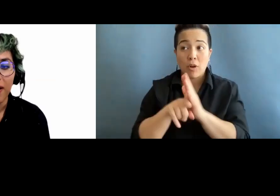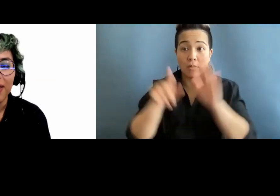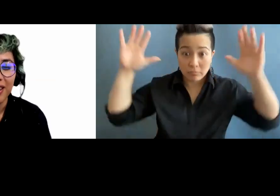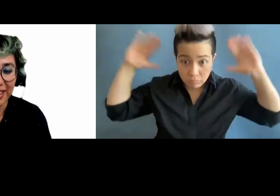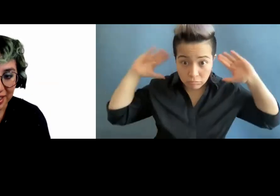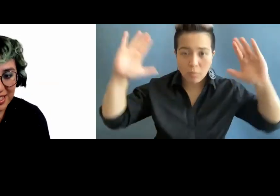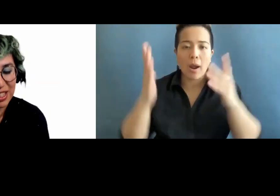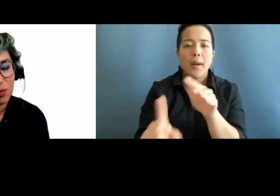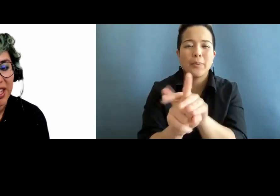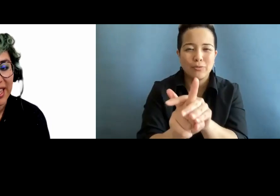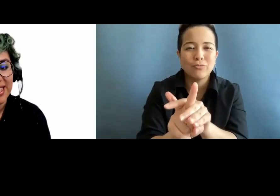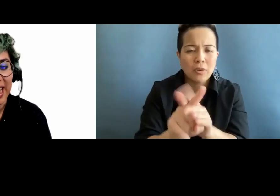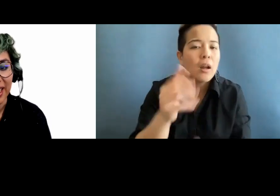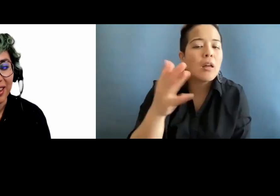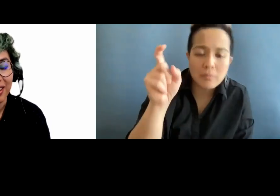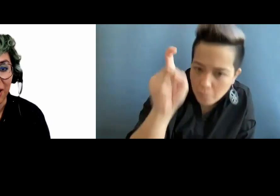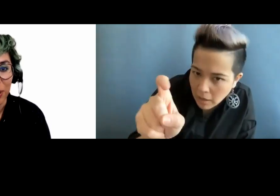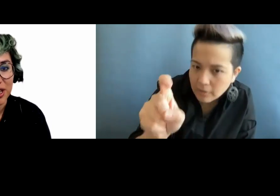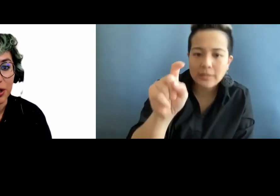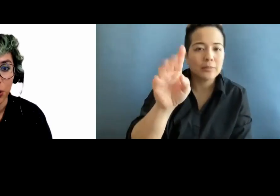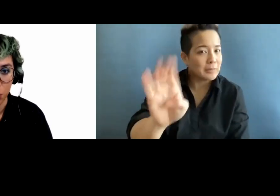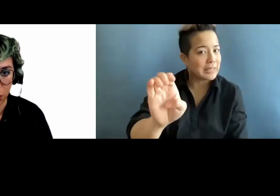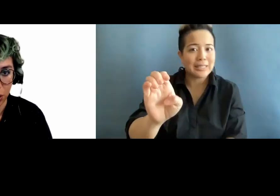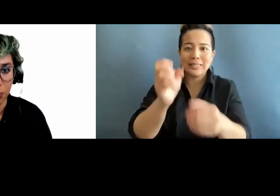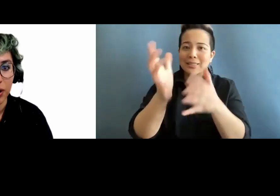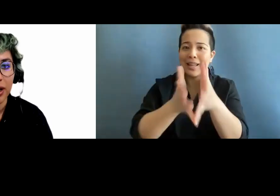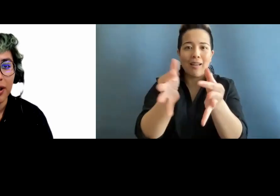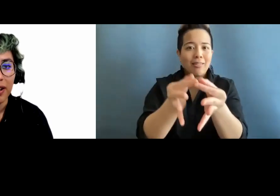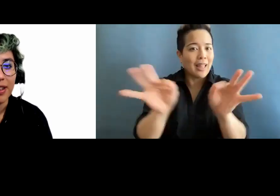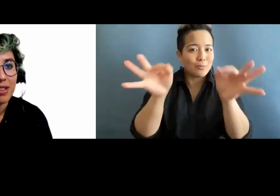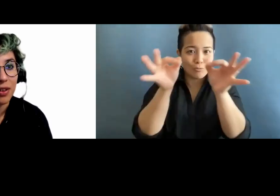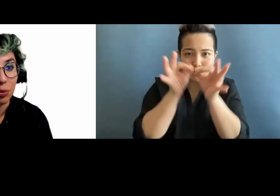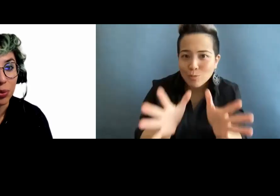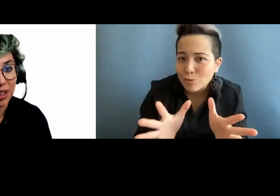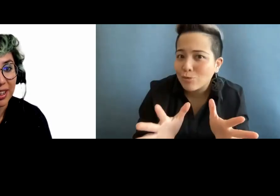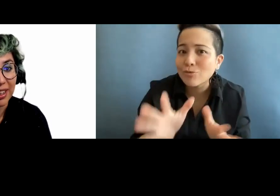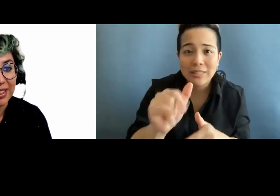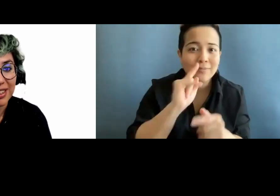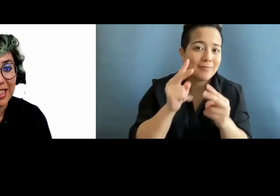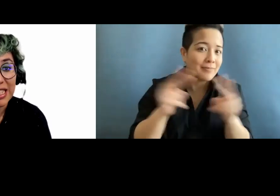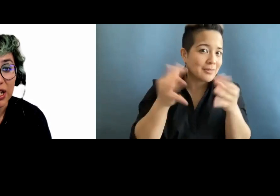And this does need to be a sign language interpreter. This is very important, and it does